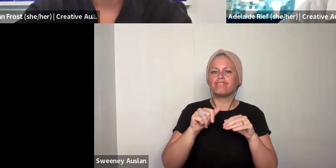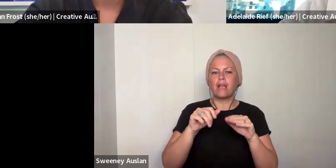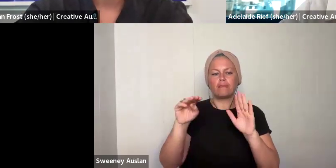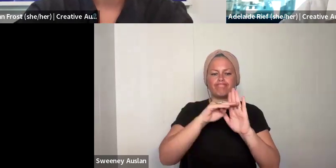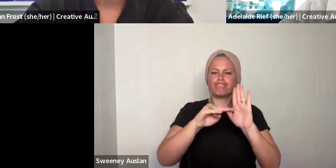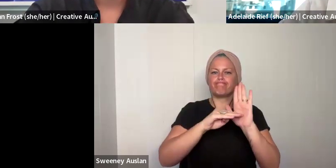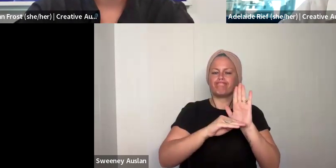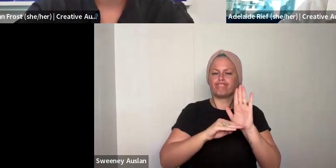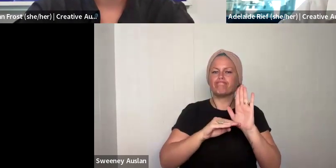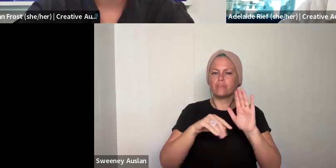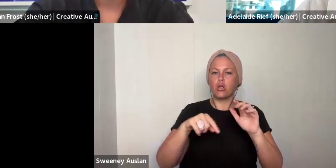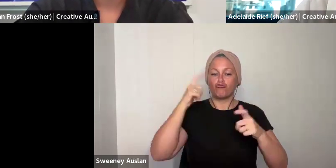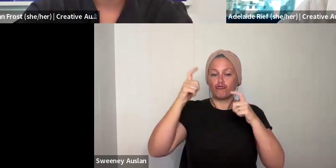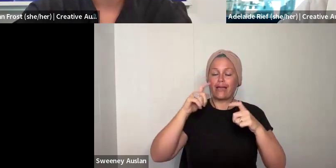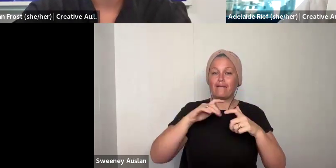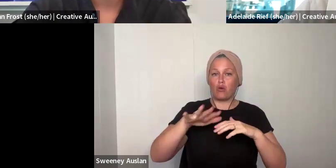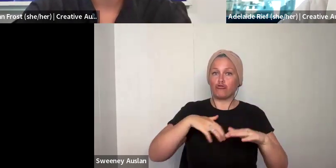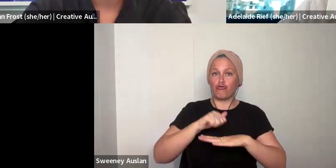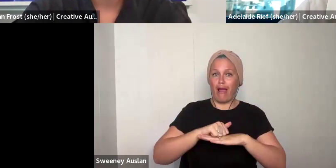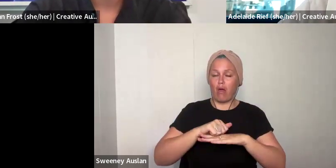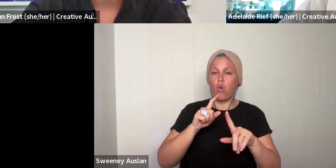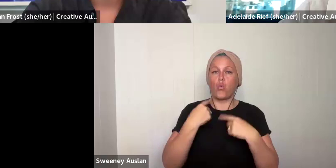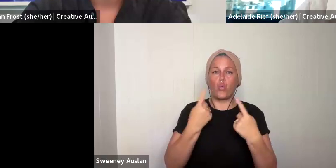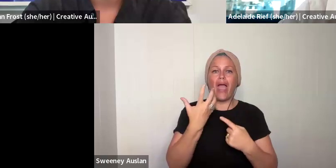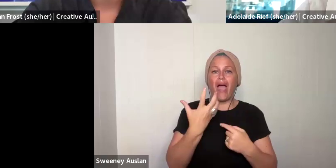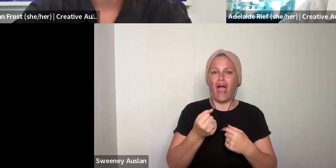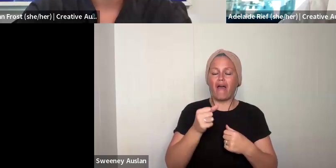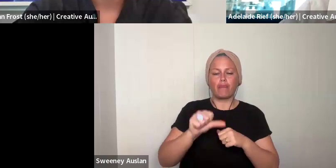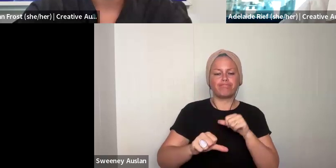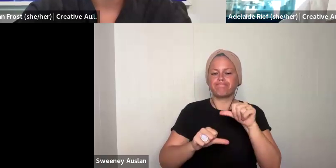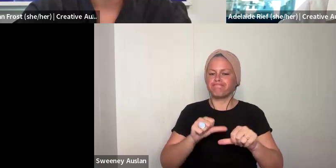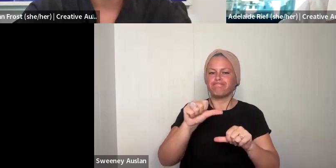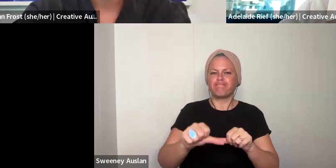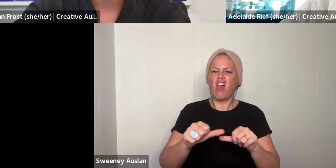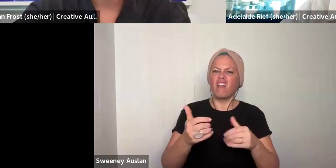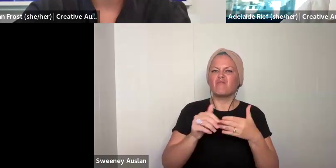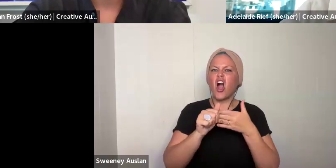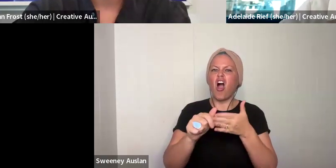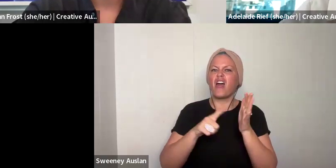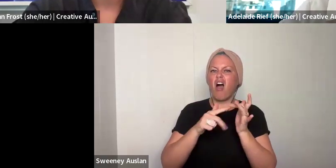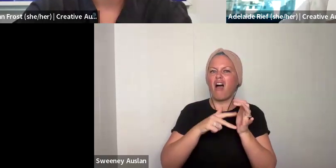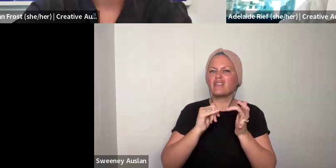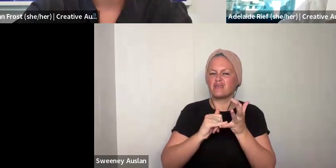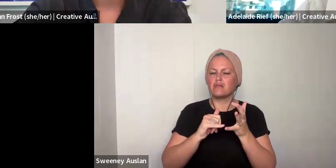At Creative Australia, we have a set of protocols or kind of